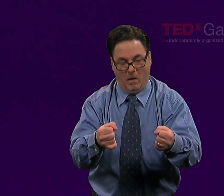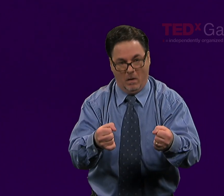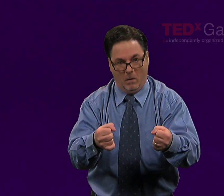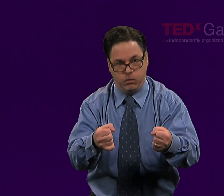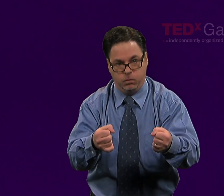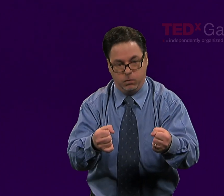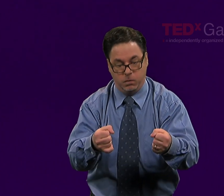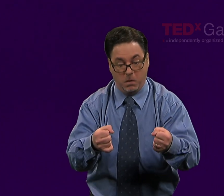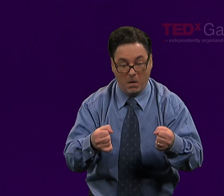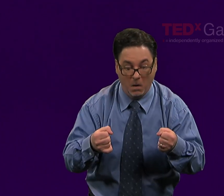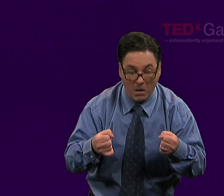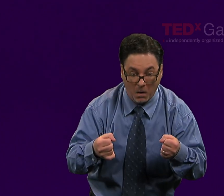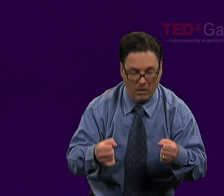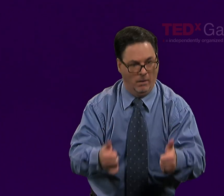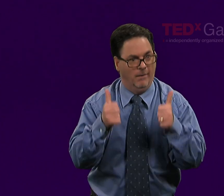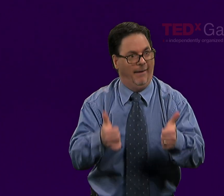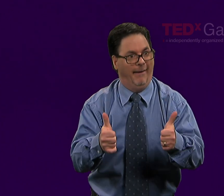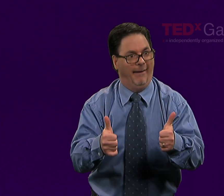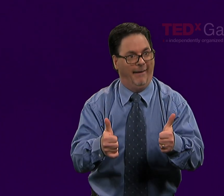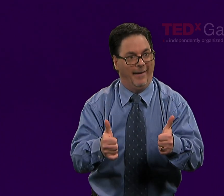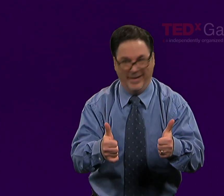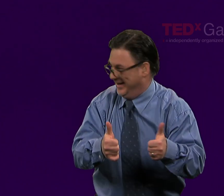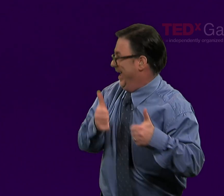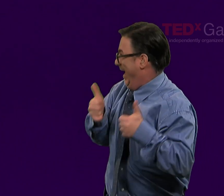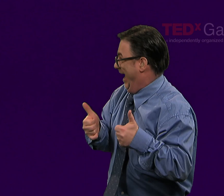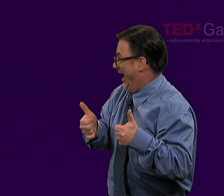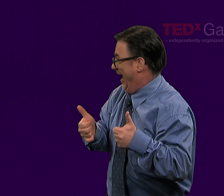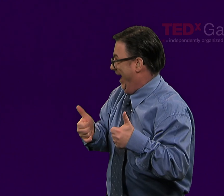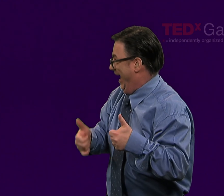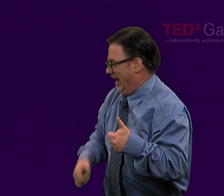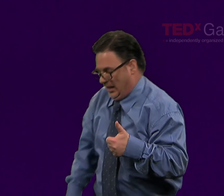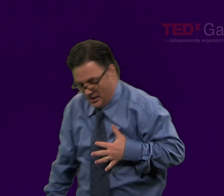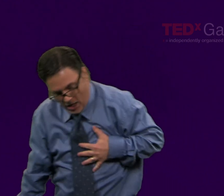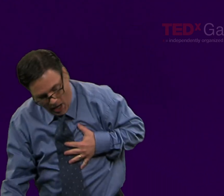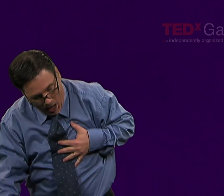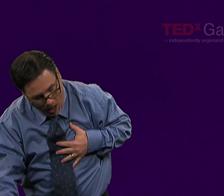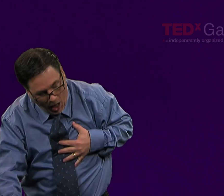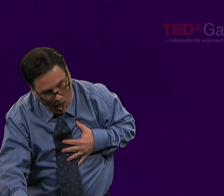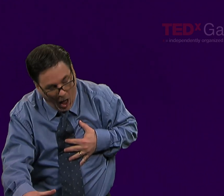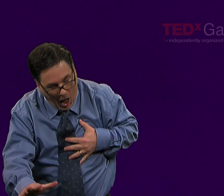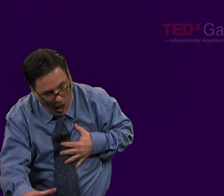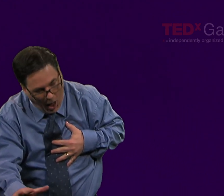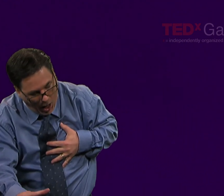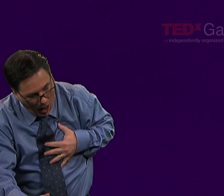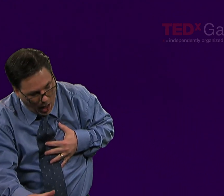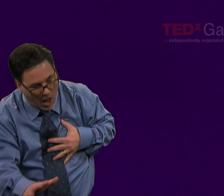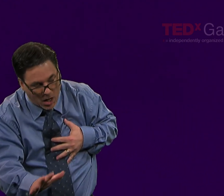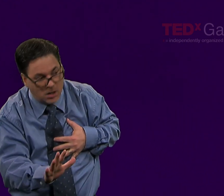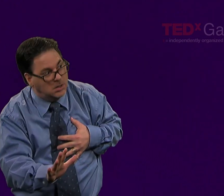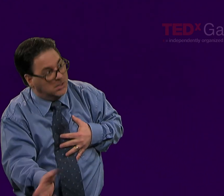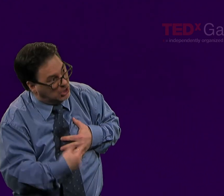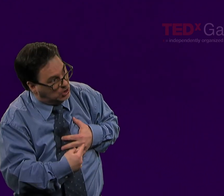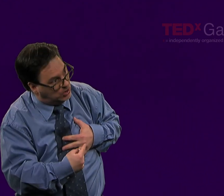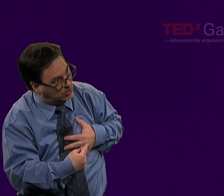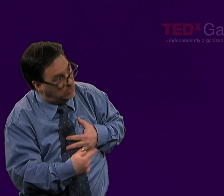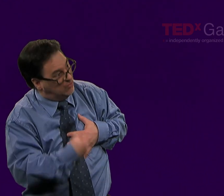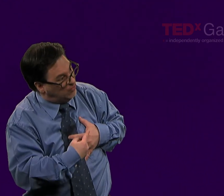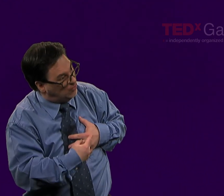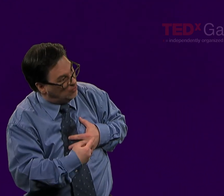I hit the brakes at the very last second, screeched to a halt, and we were saved! Gasping for breath, he said: